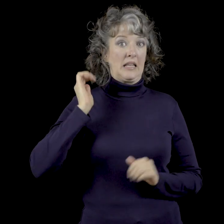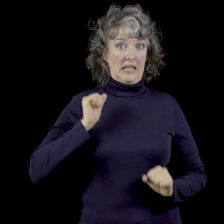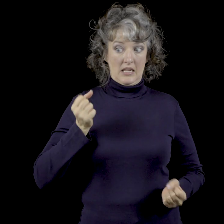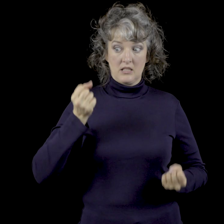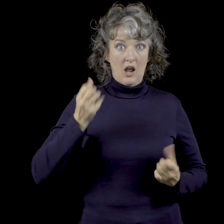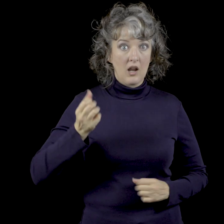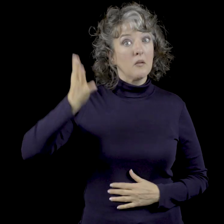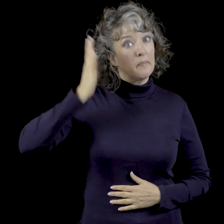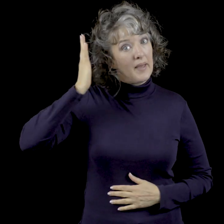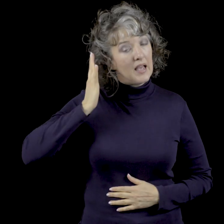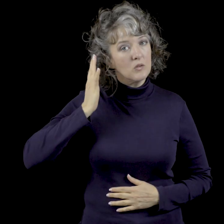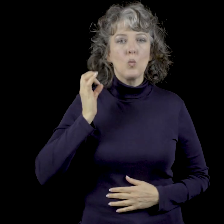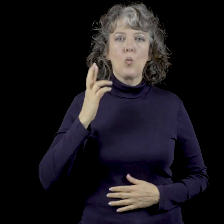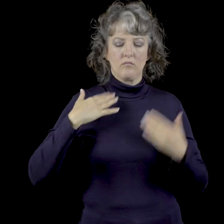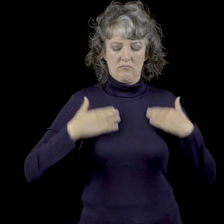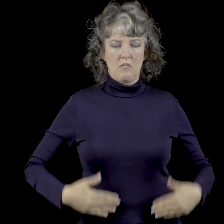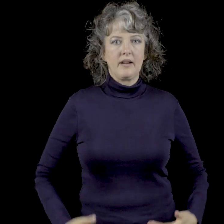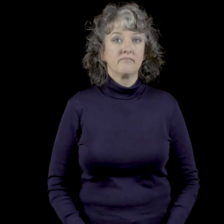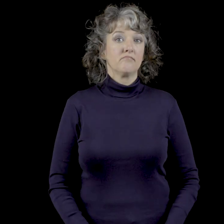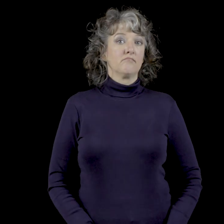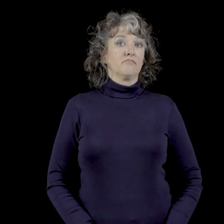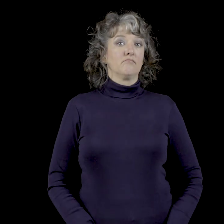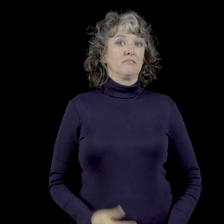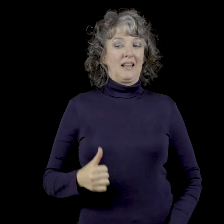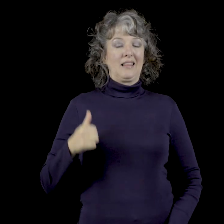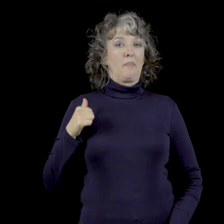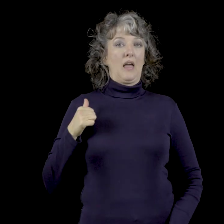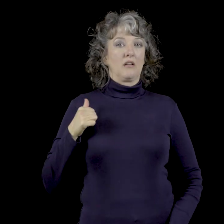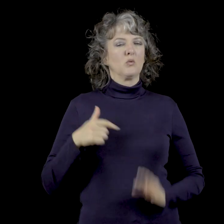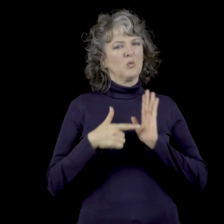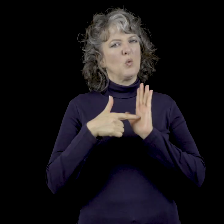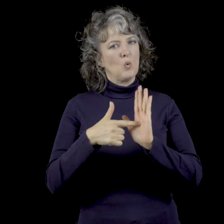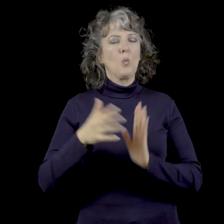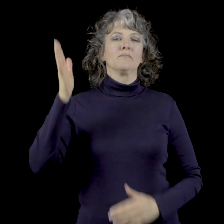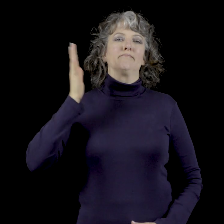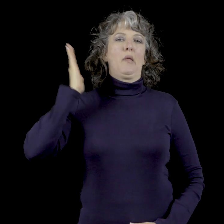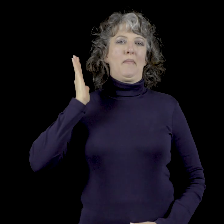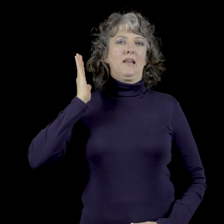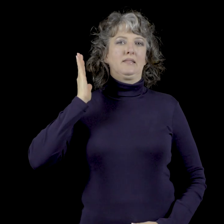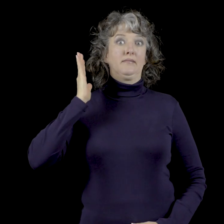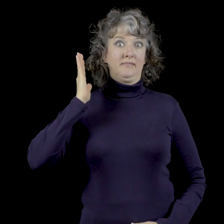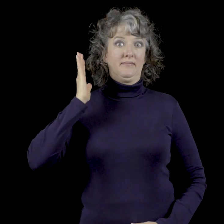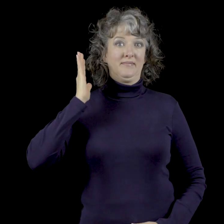This can be shown with the sign for "past" or our body position leaning slightly back.